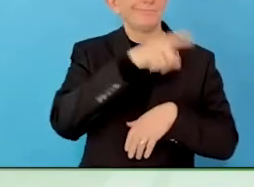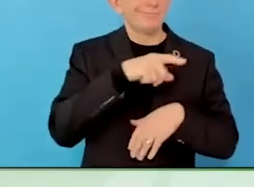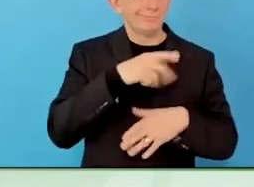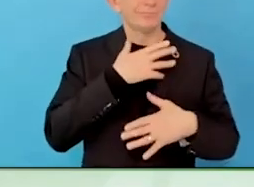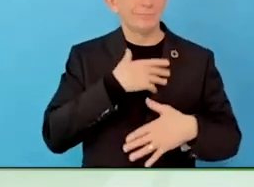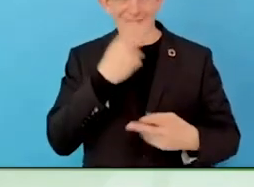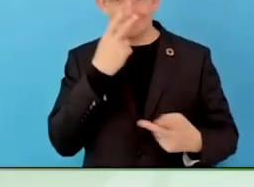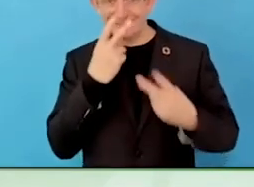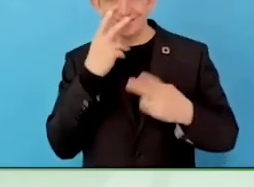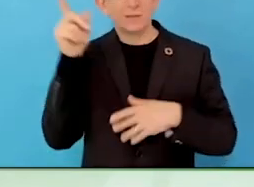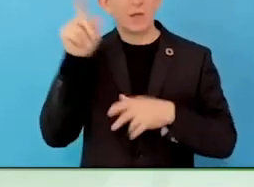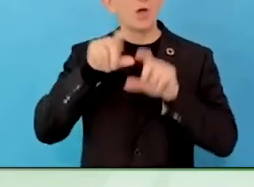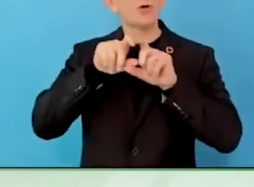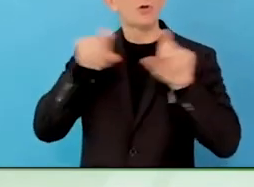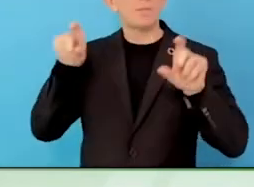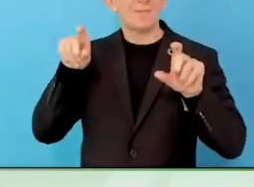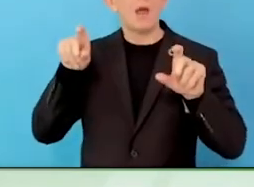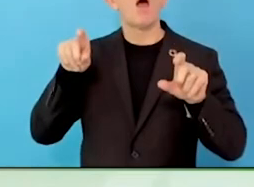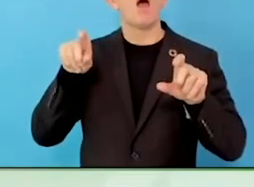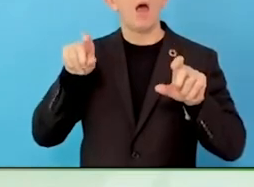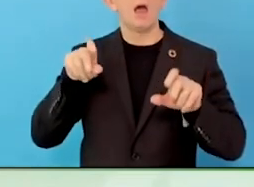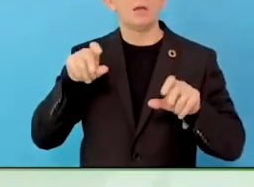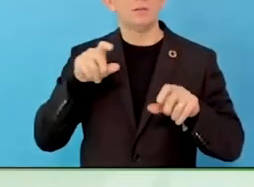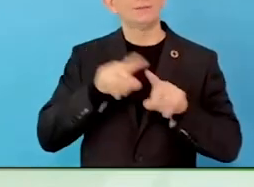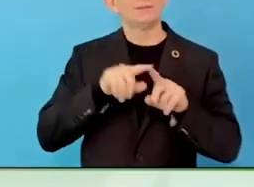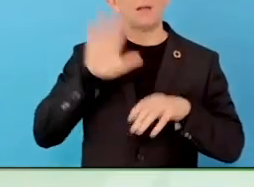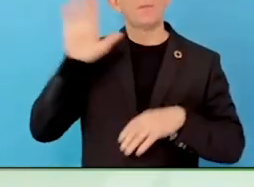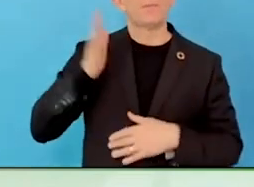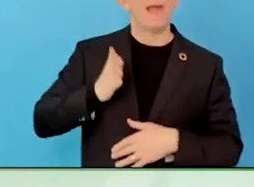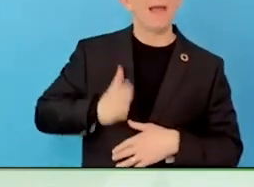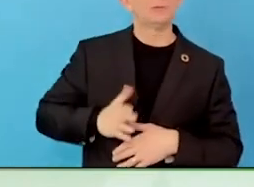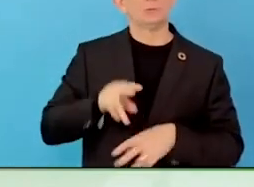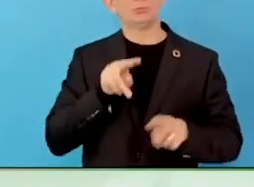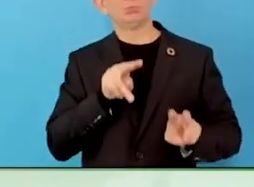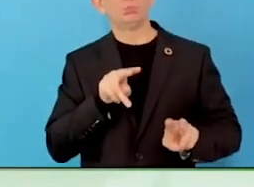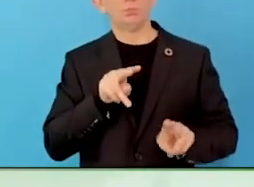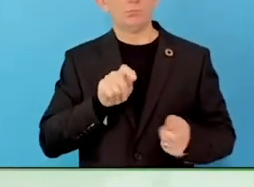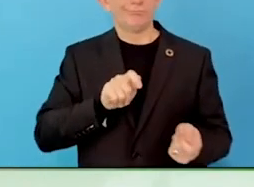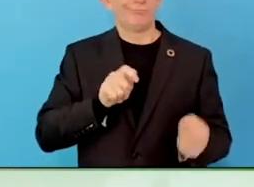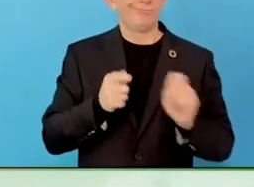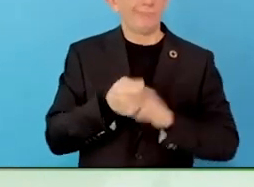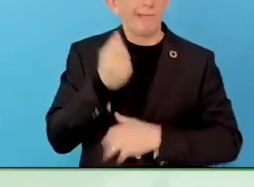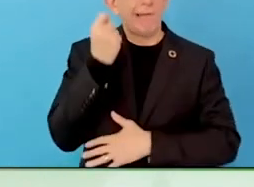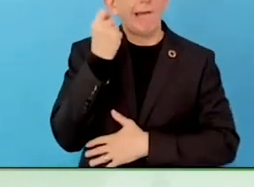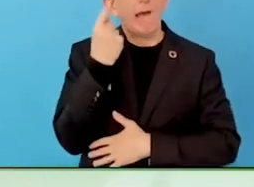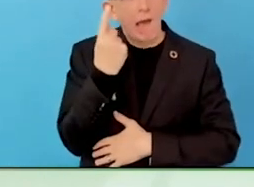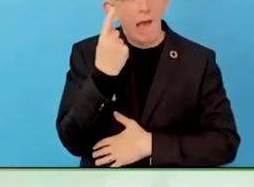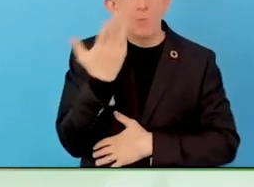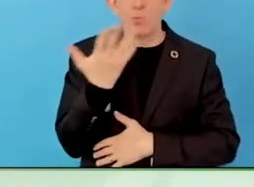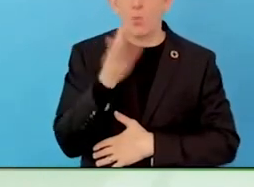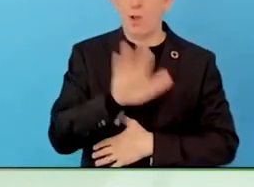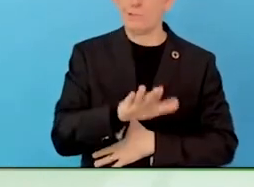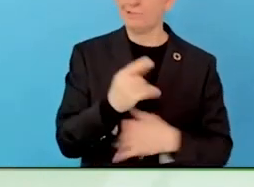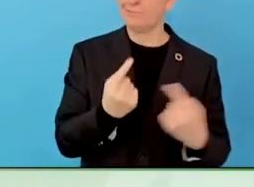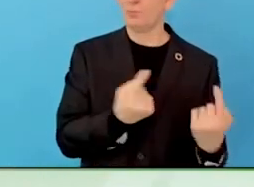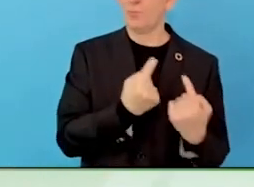There is more awareness that it is not only the right of people to have a job and we need to bring somebody, it does not matter what